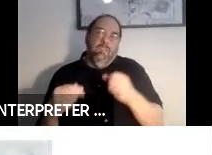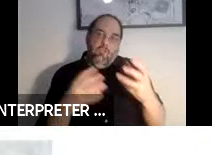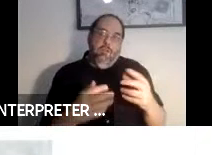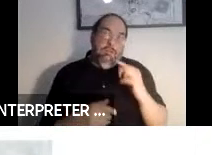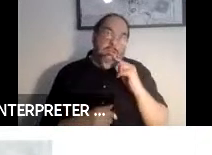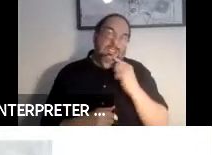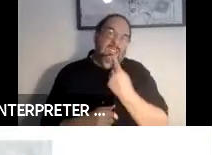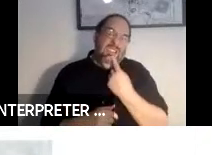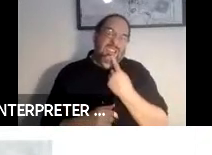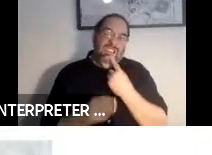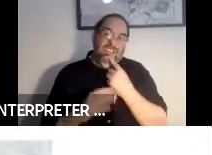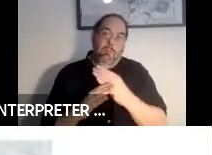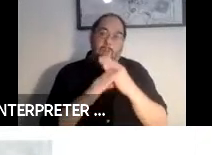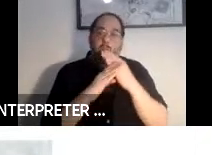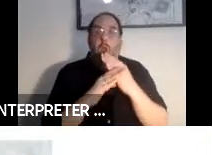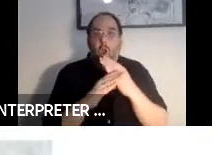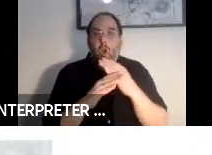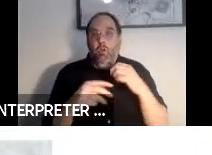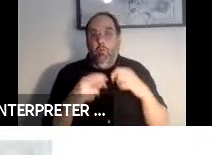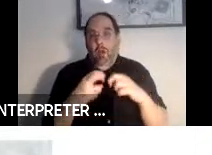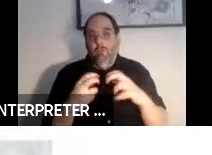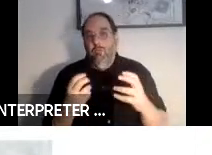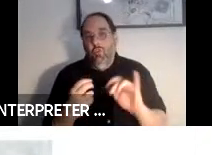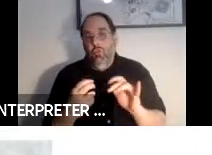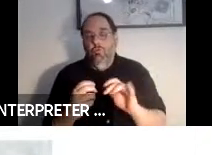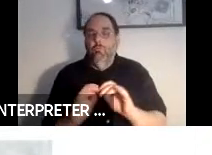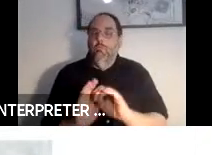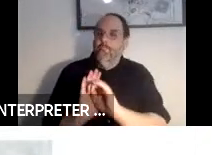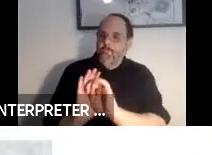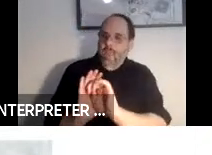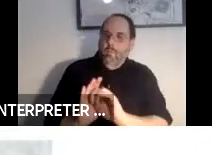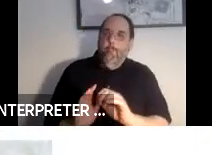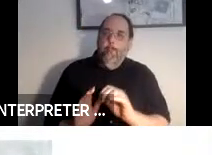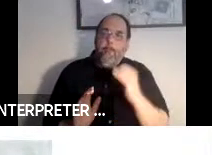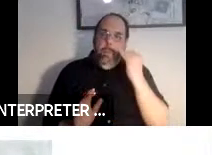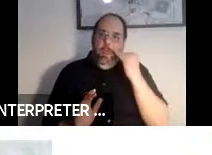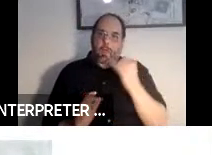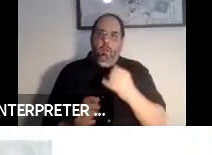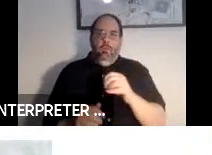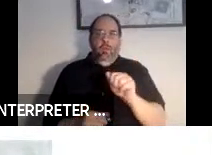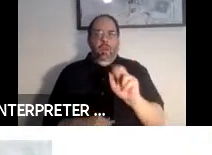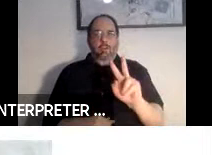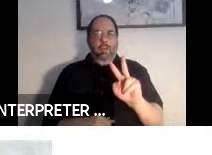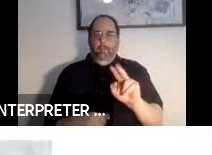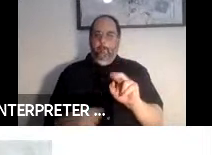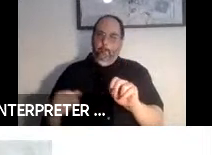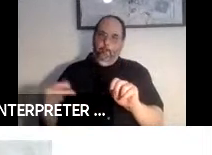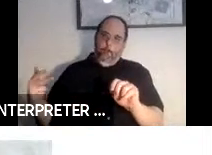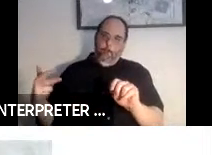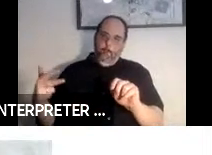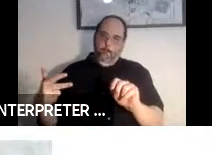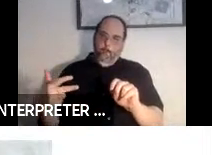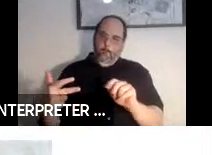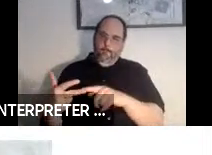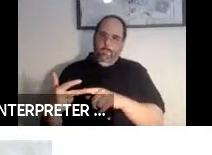barrier accessibility problems. So for example, a vehicle that is having trouble driving because of